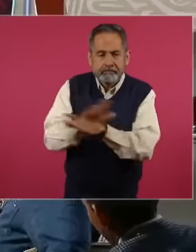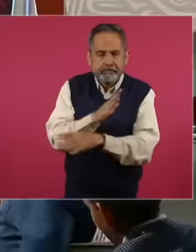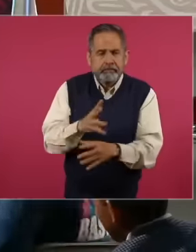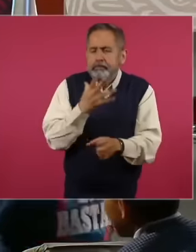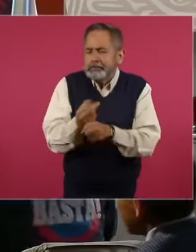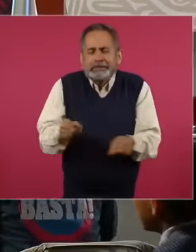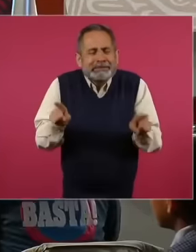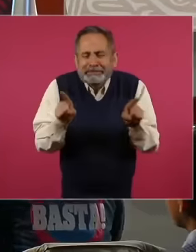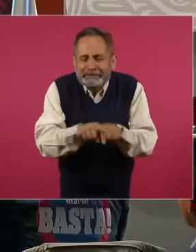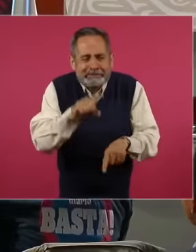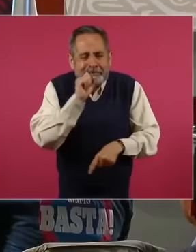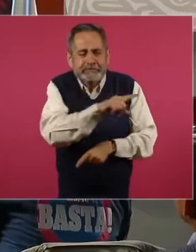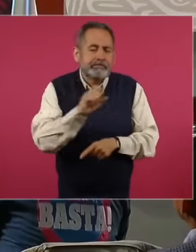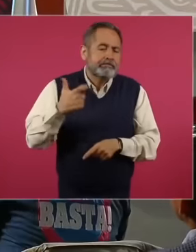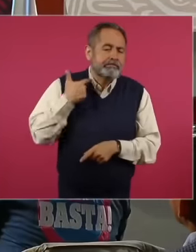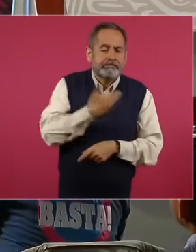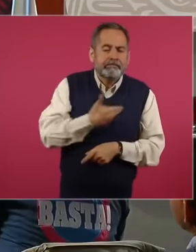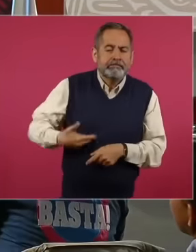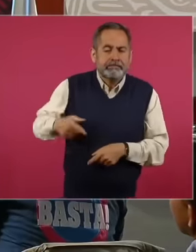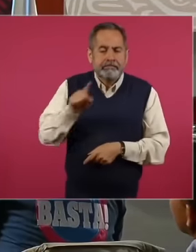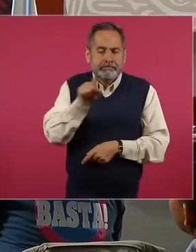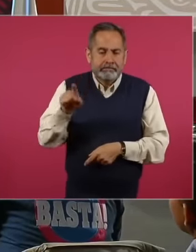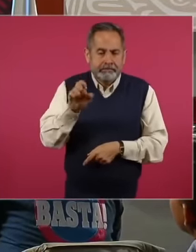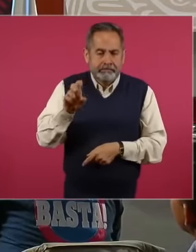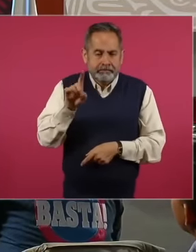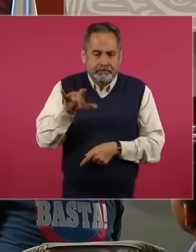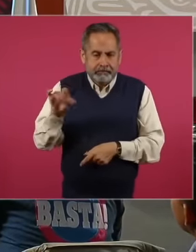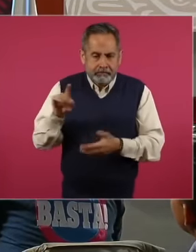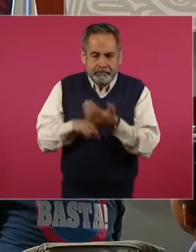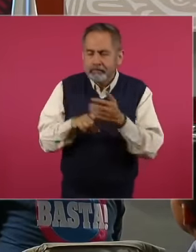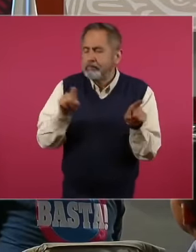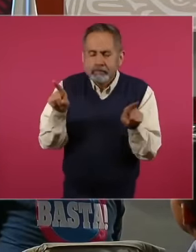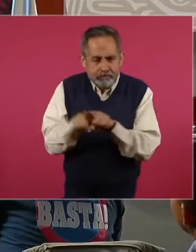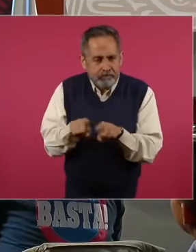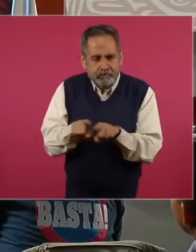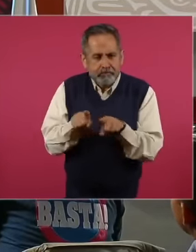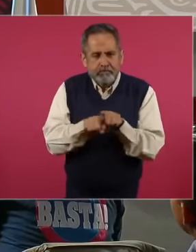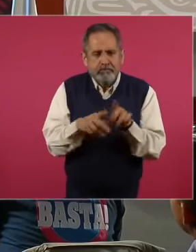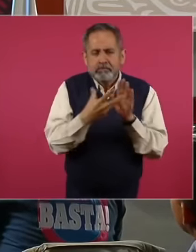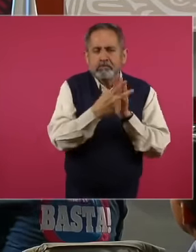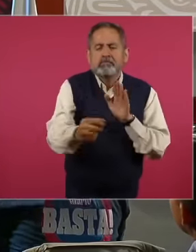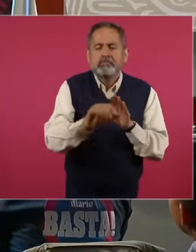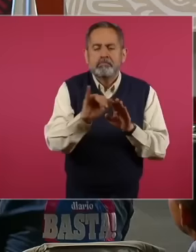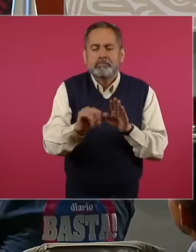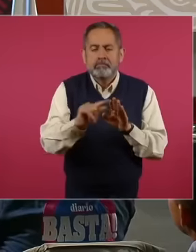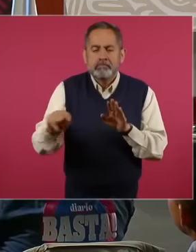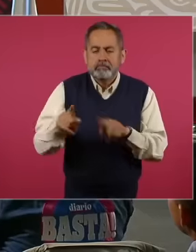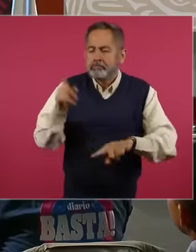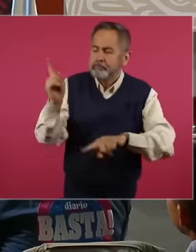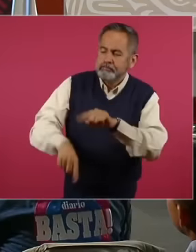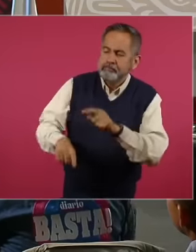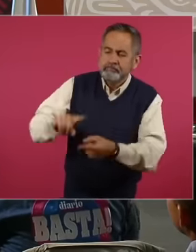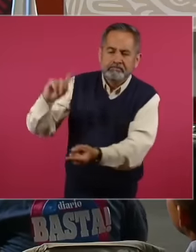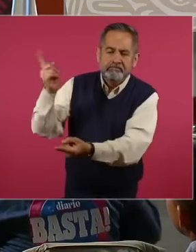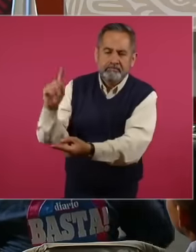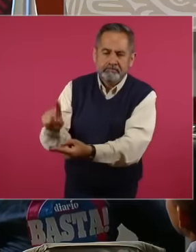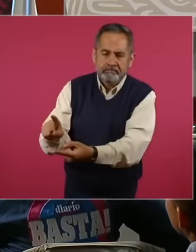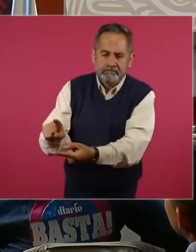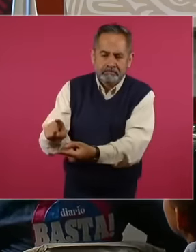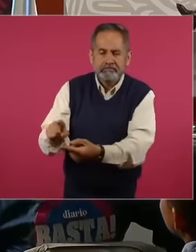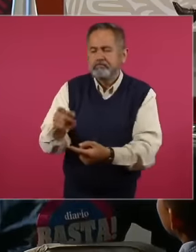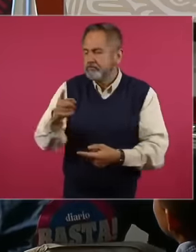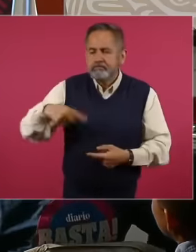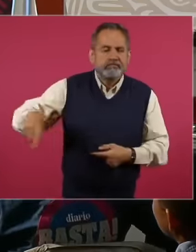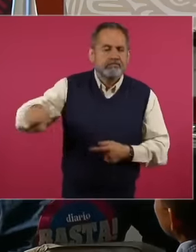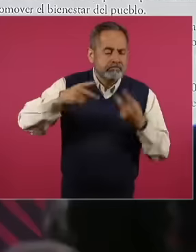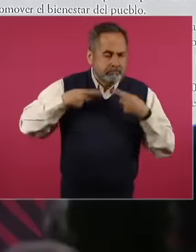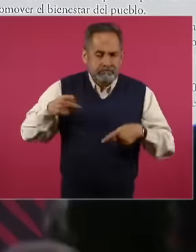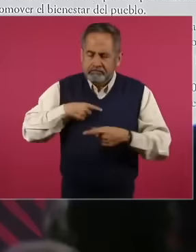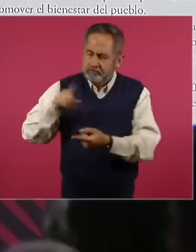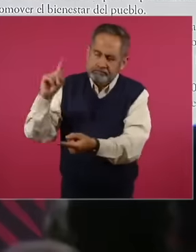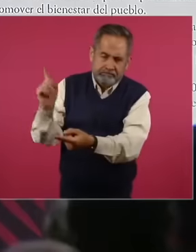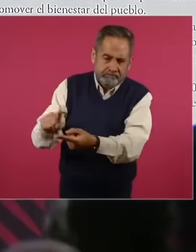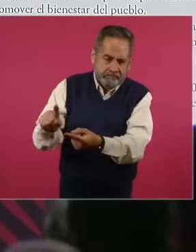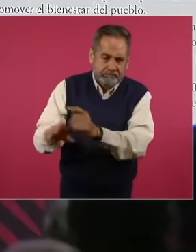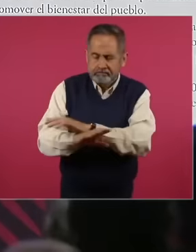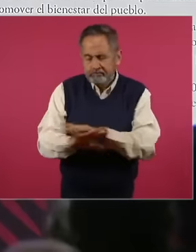with the workers' law, they did for the Workers in the Service of the State, they